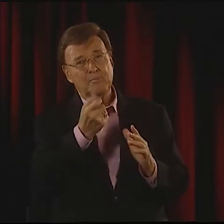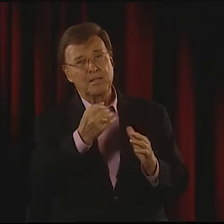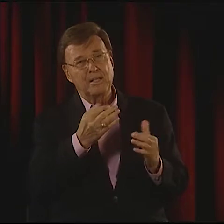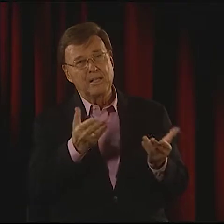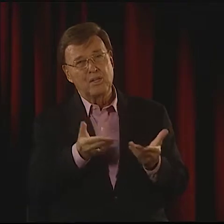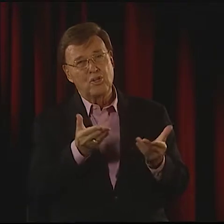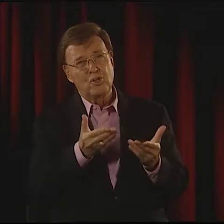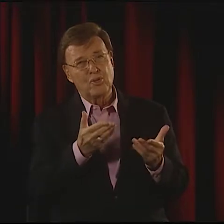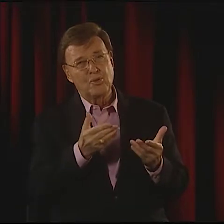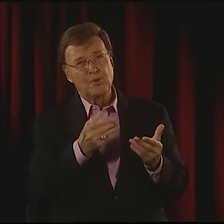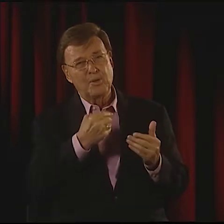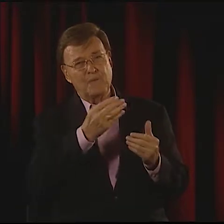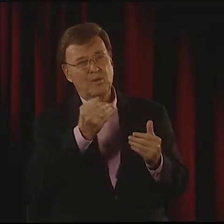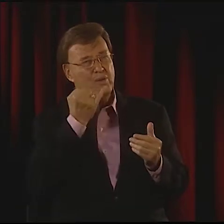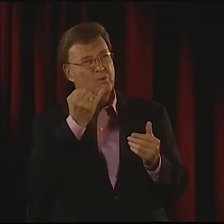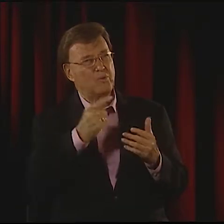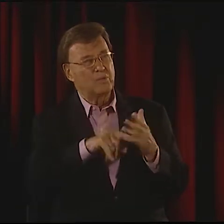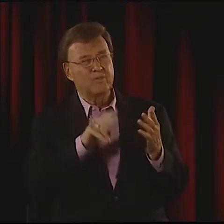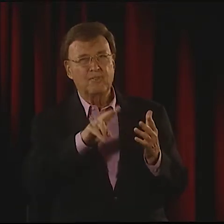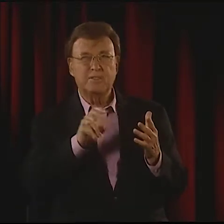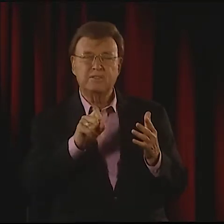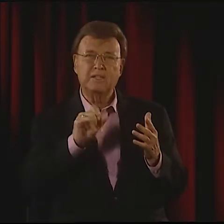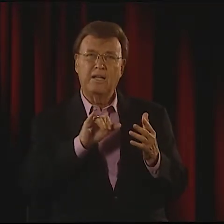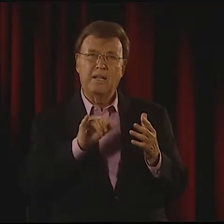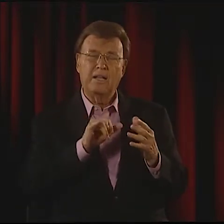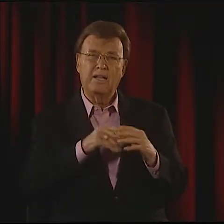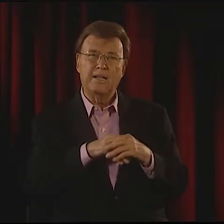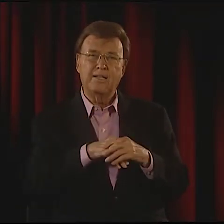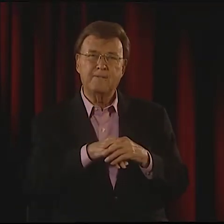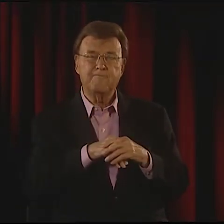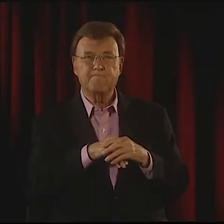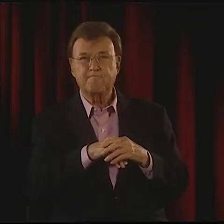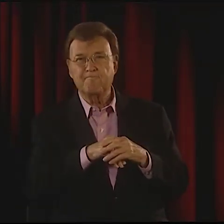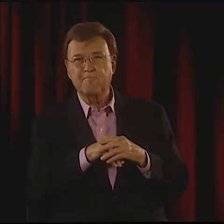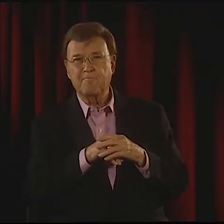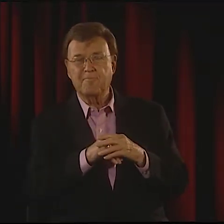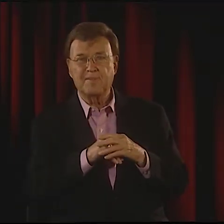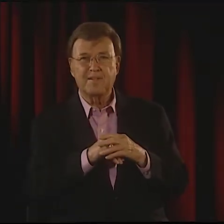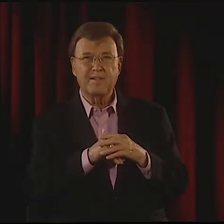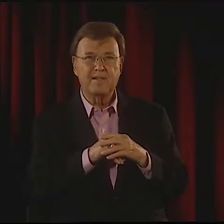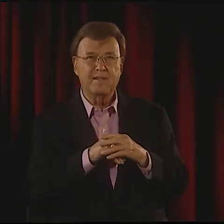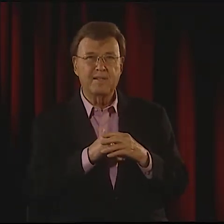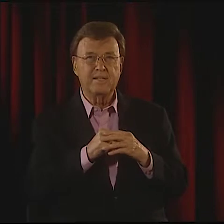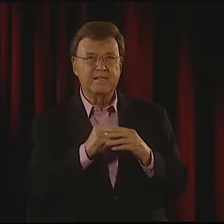I WILL BE SHOWING SOME TONIGHT AT THE PERFORMANCE. I CAN SHOW YOU A LITTLE BIT HERE JUST TO GIVE YOU AN IDEA